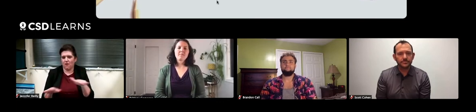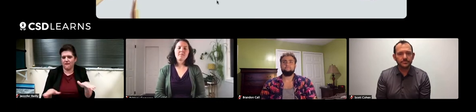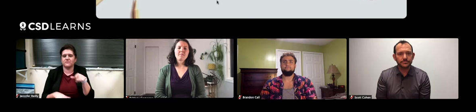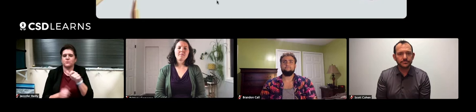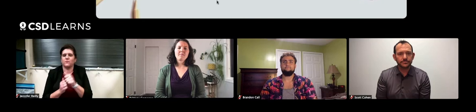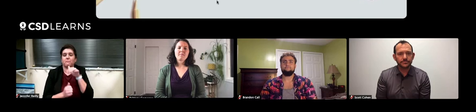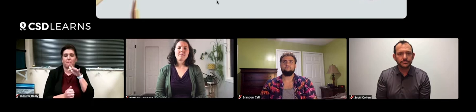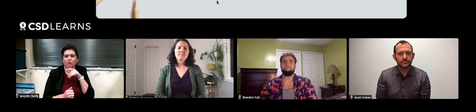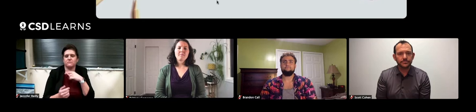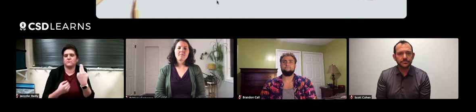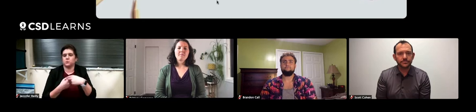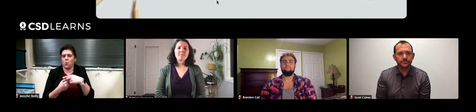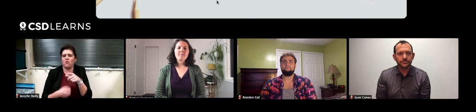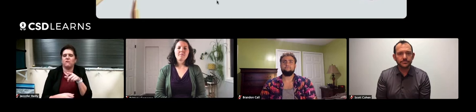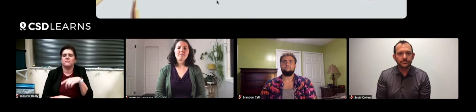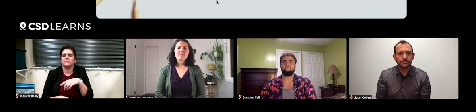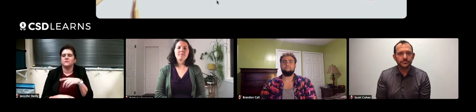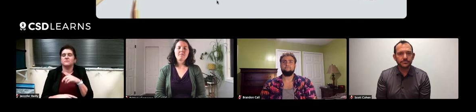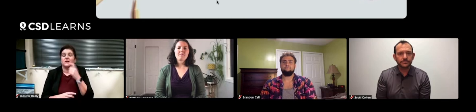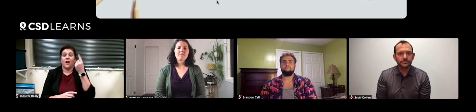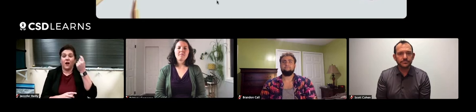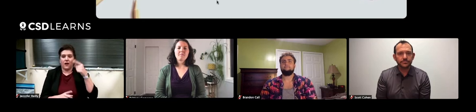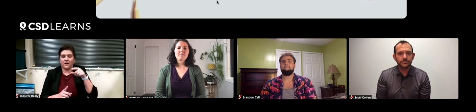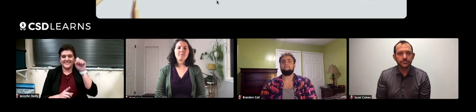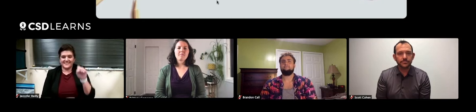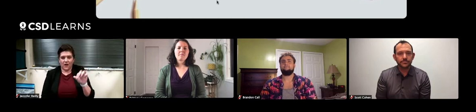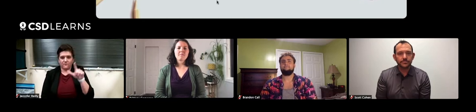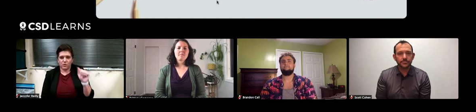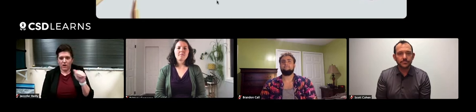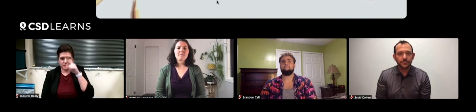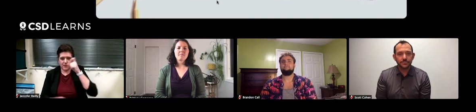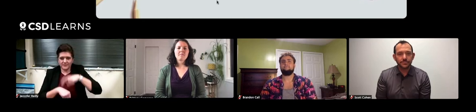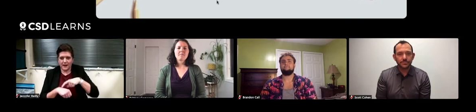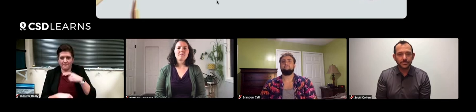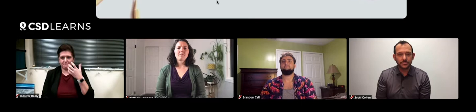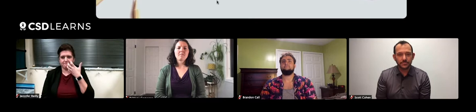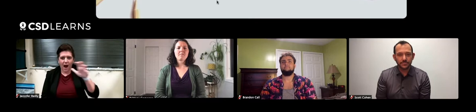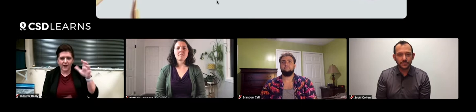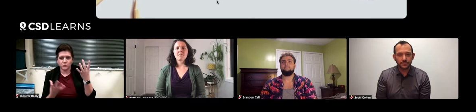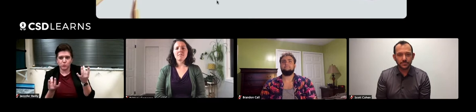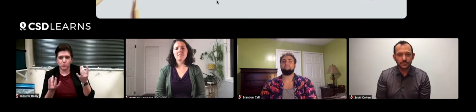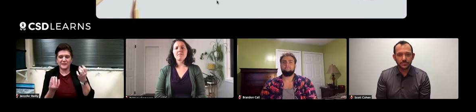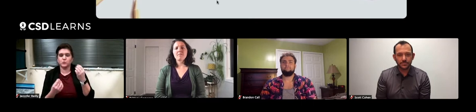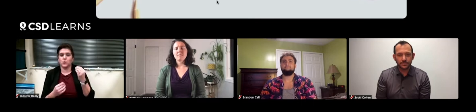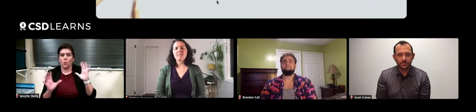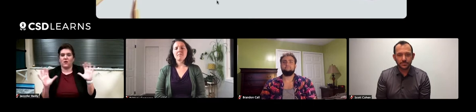there with his mother that had joined our group. Remember, this is southern Florida in the summertime. It's hot and humid.